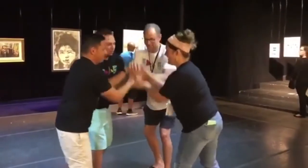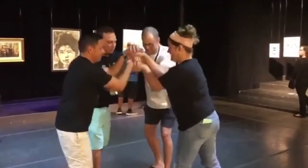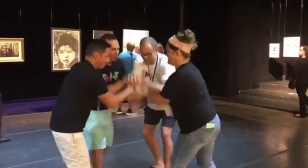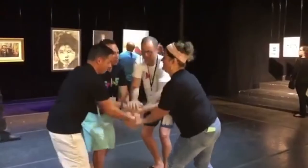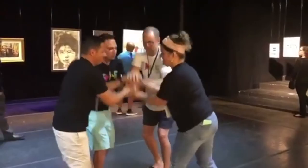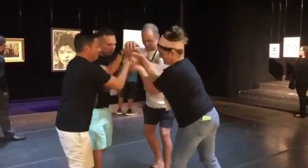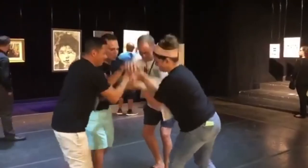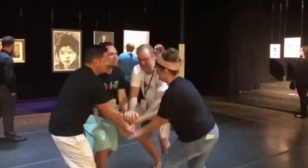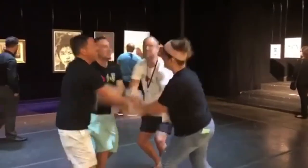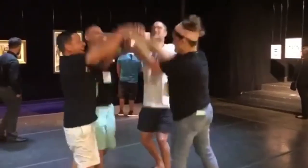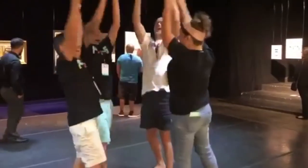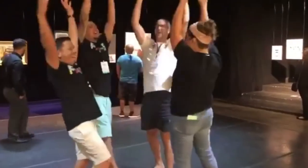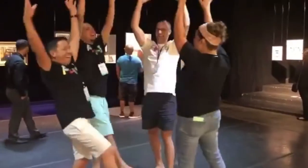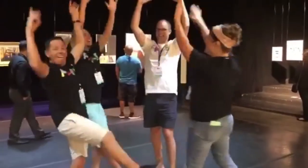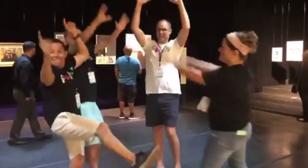(let's get ready!)